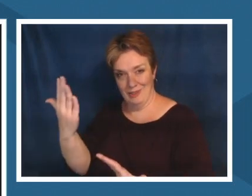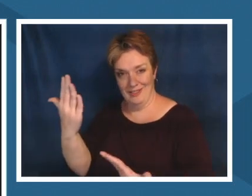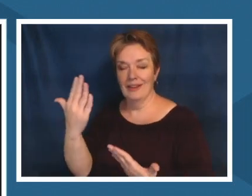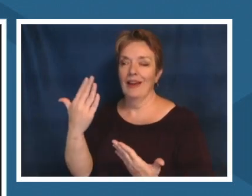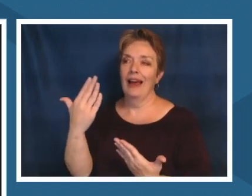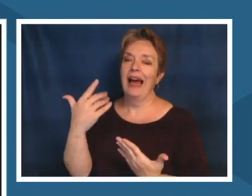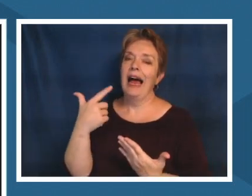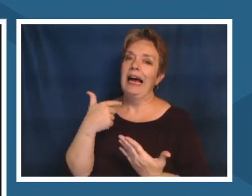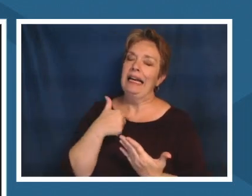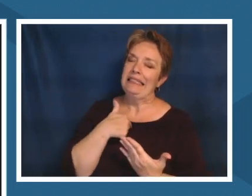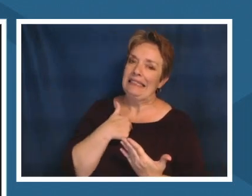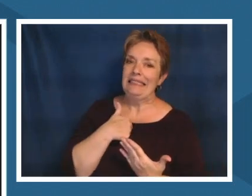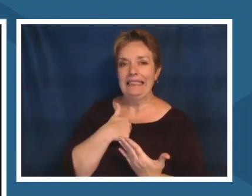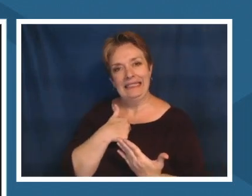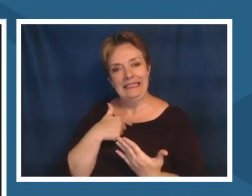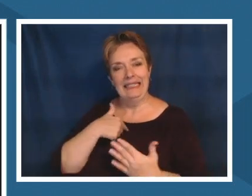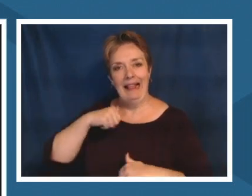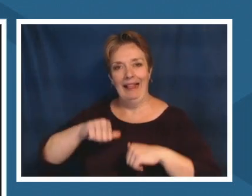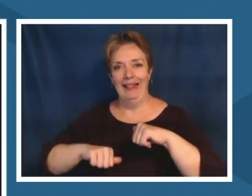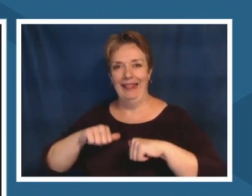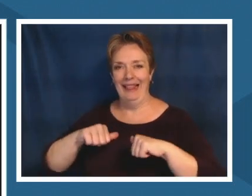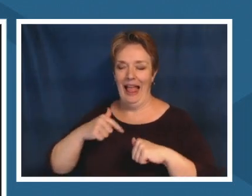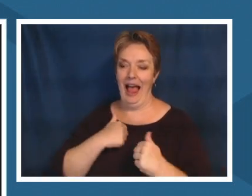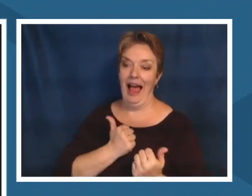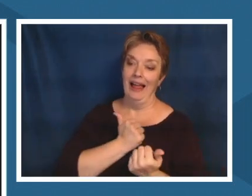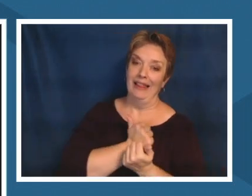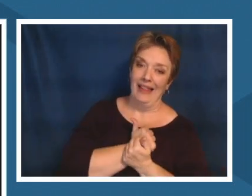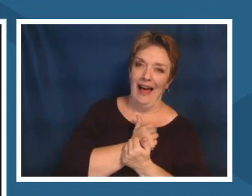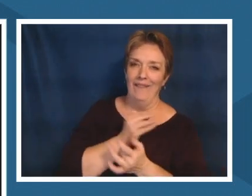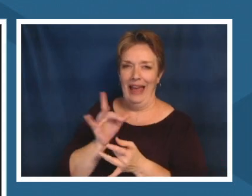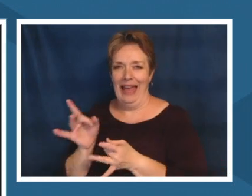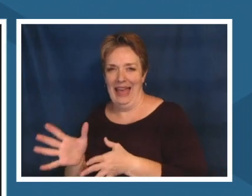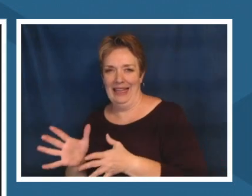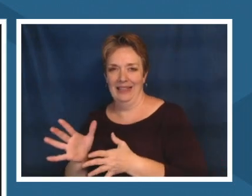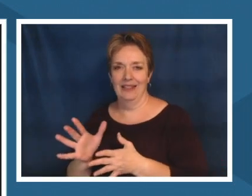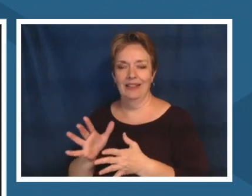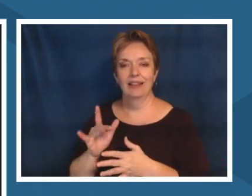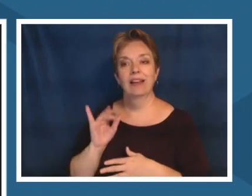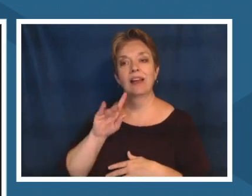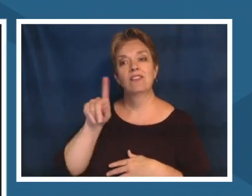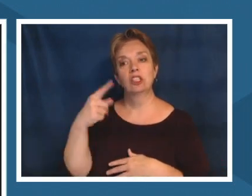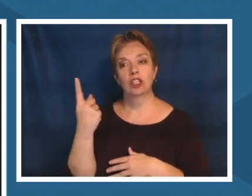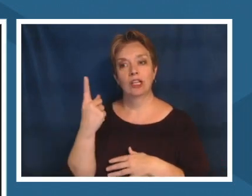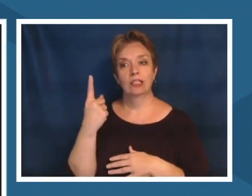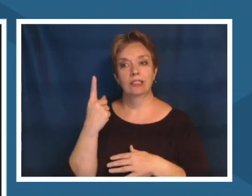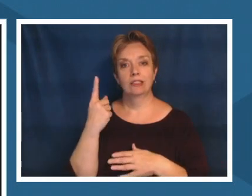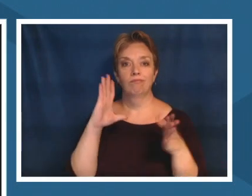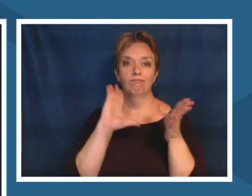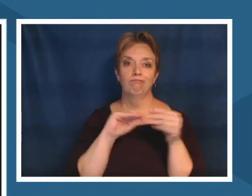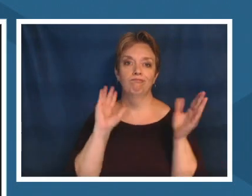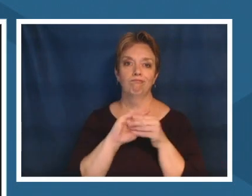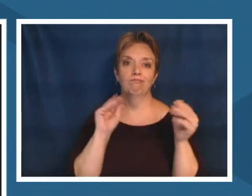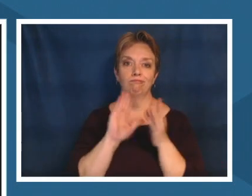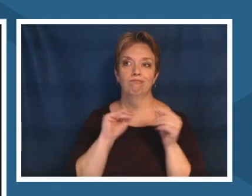because it can just be a regurgitation of of what you know what everybody's